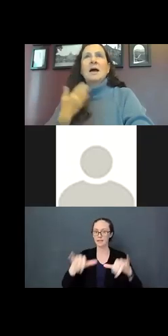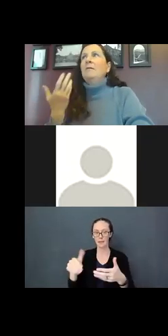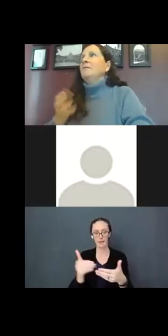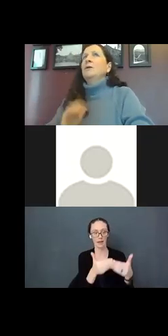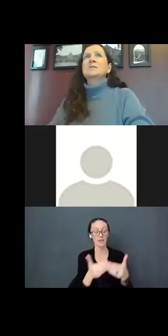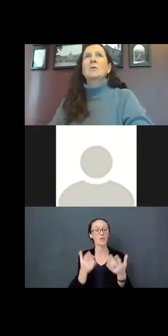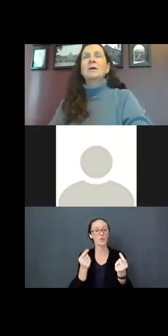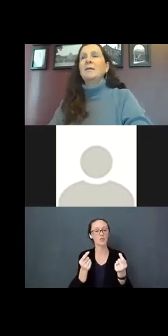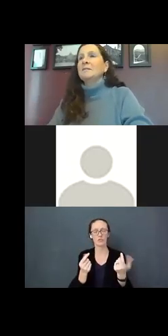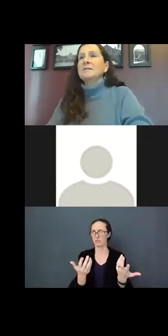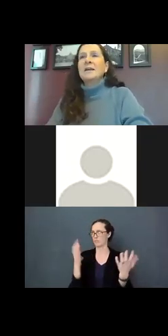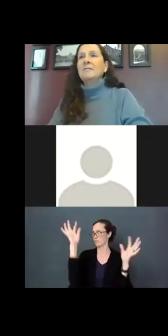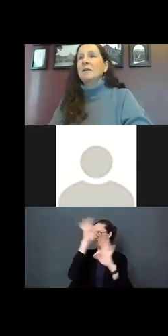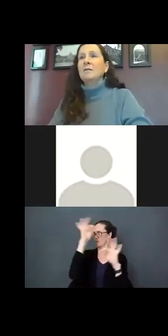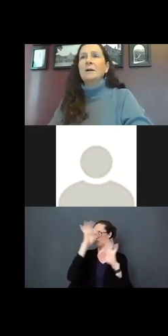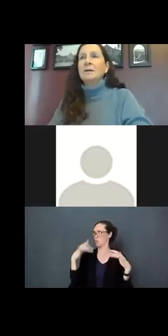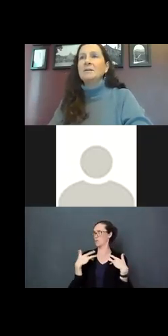"I don't even know what’s going on, there is a sound I don't know what it means.”